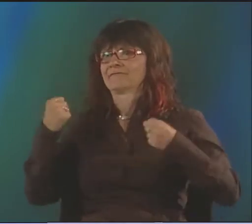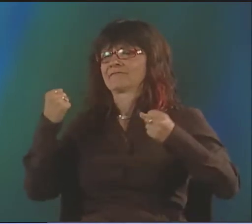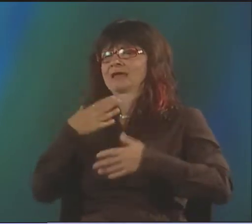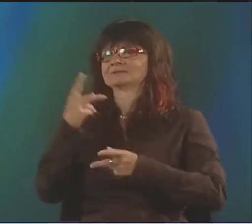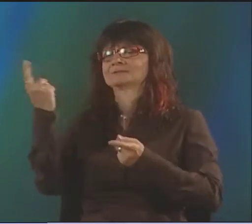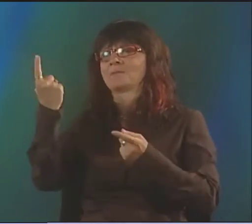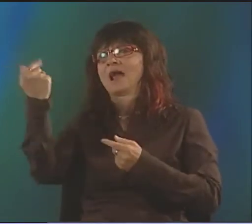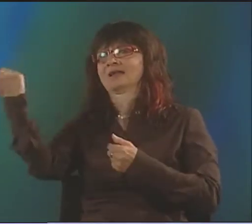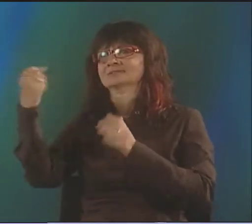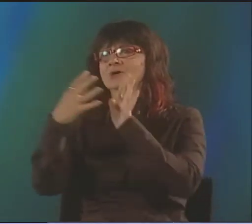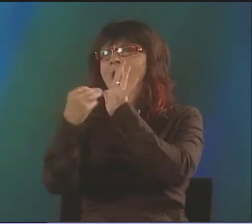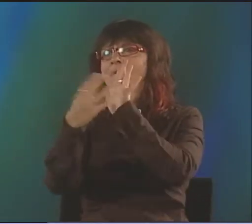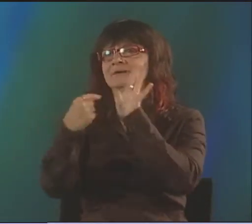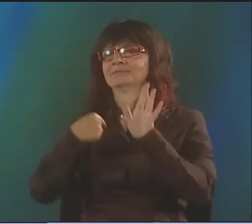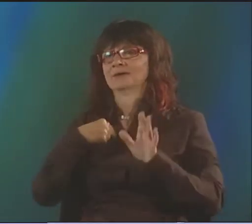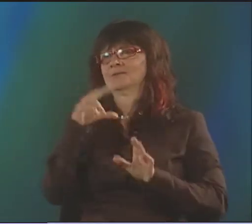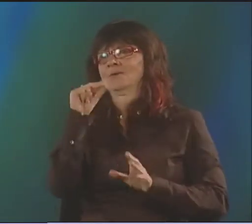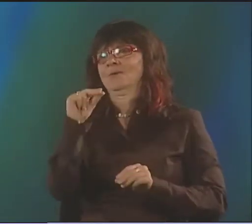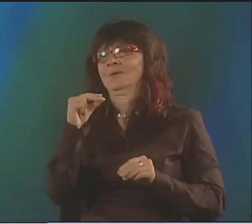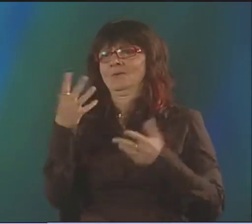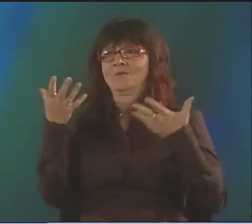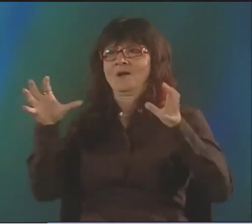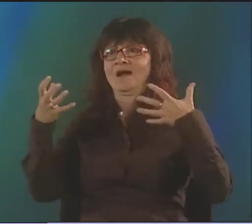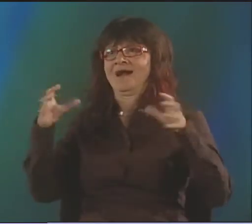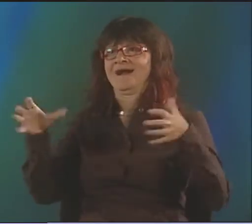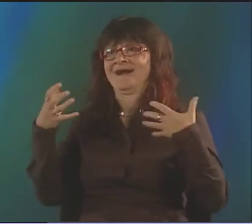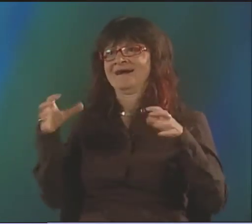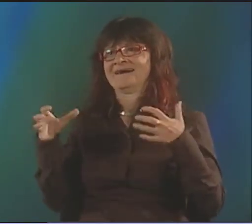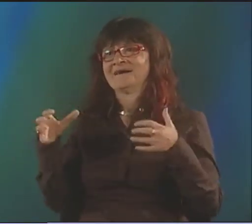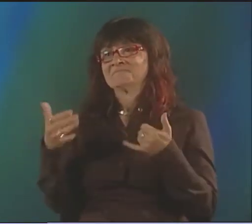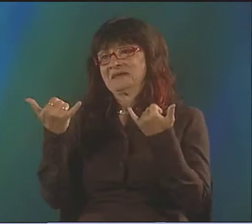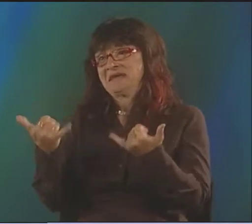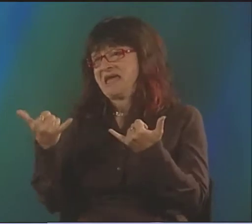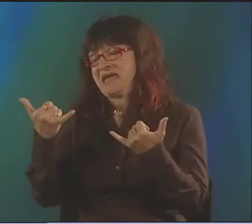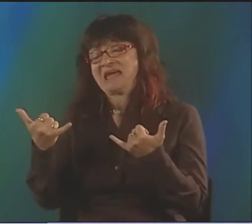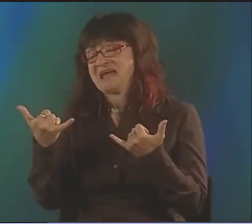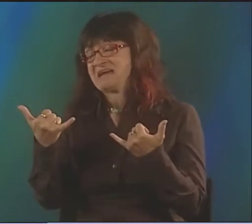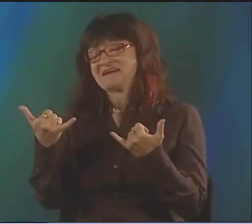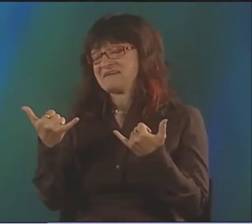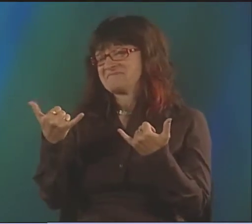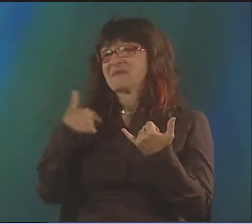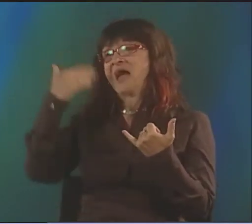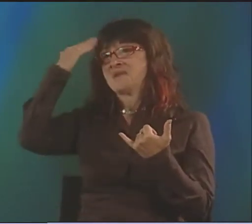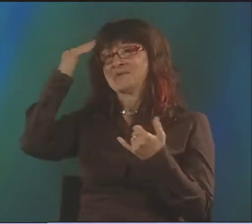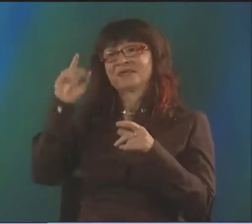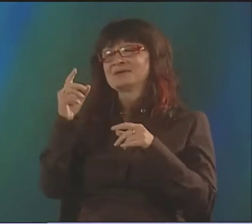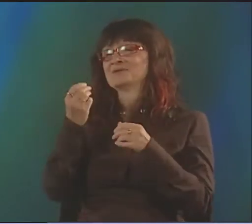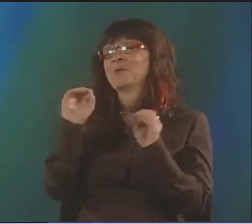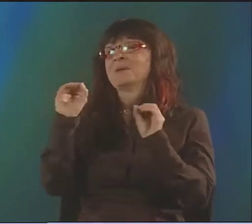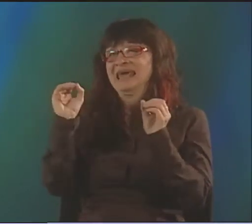I WAS RESISTANT. I DIDN'T WANT TO. I WAS REALLY AFRAID THAT SOMEBODY ELSE MIGHT EVEN COPY MY WORK, AND I DIDN'T WANT THAT.